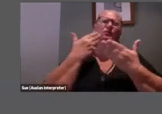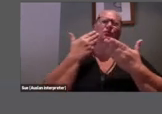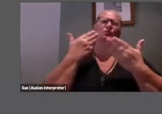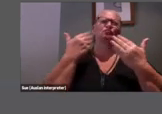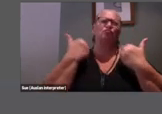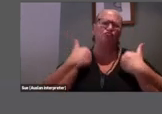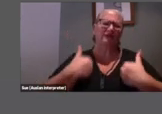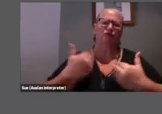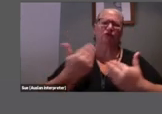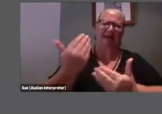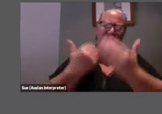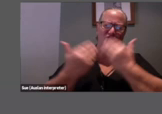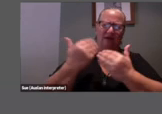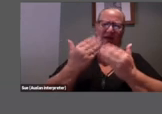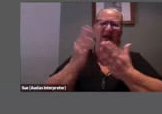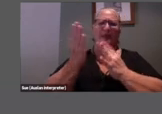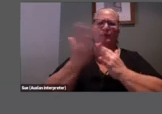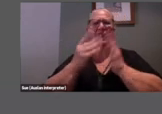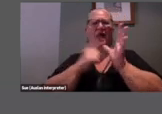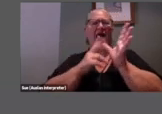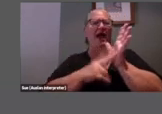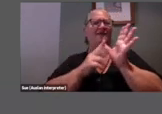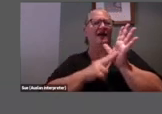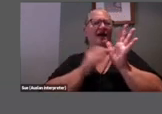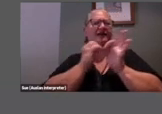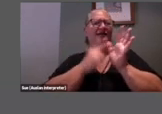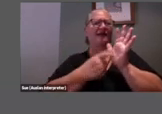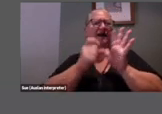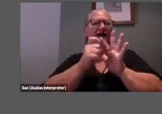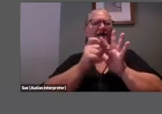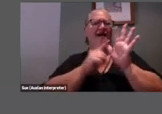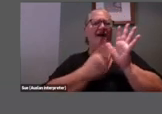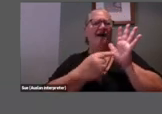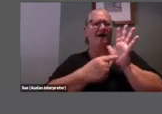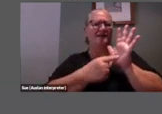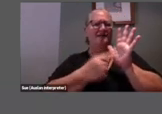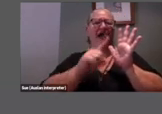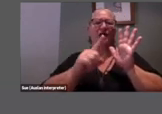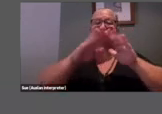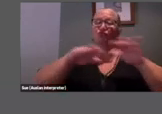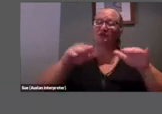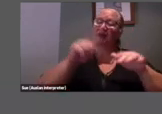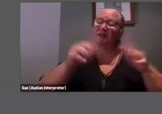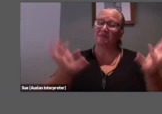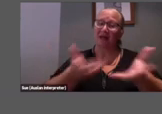avant-garde art and children and play, and one of the most obvious ways that we can